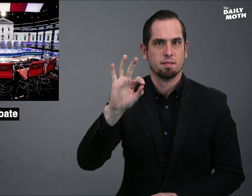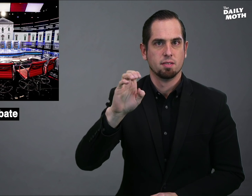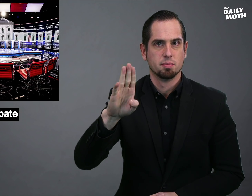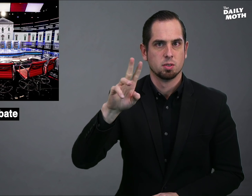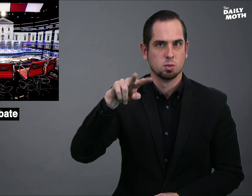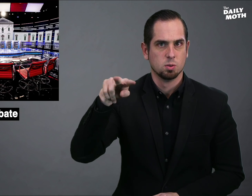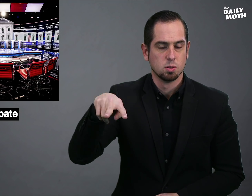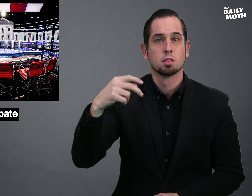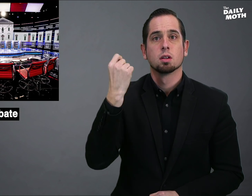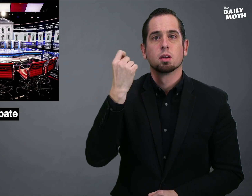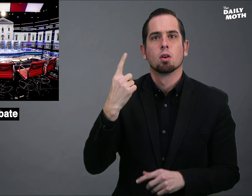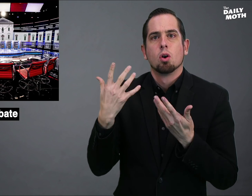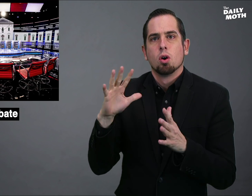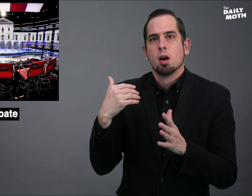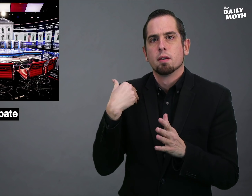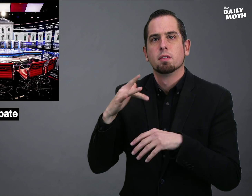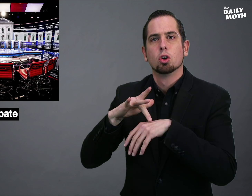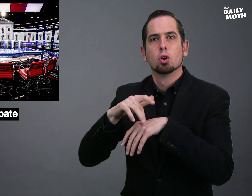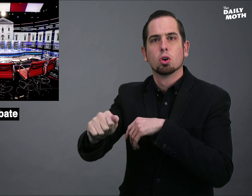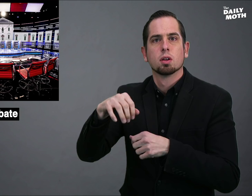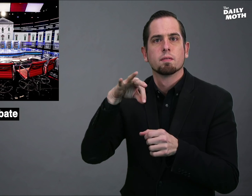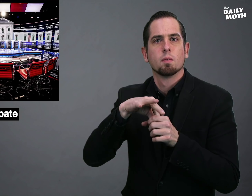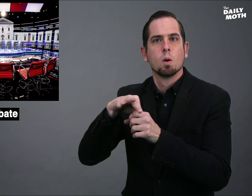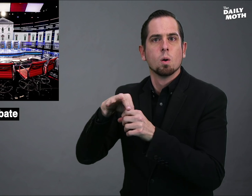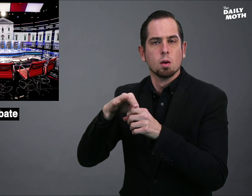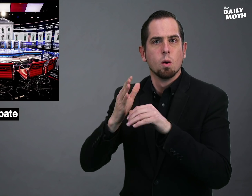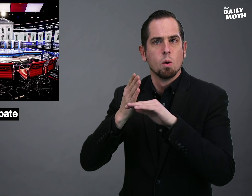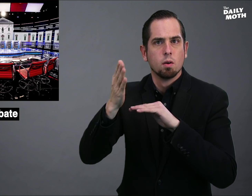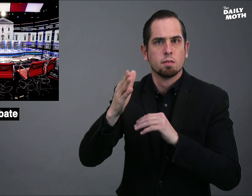February 22, although there was early voting with